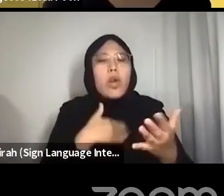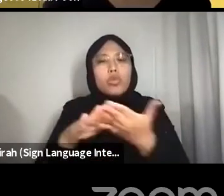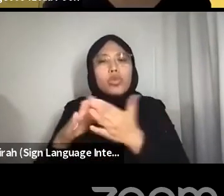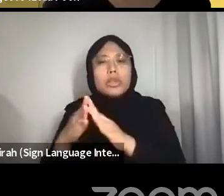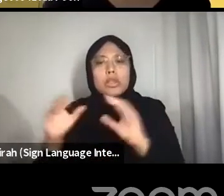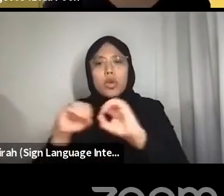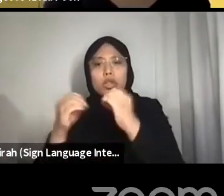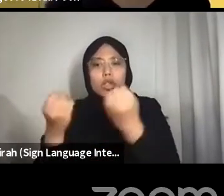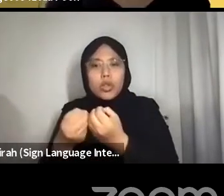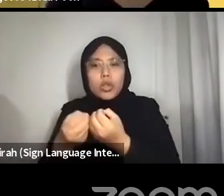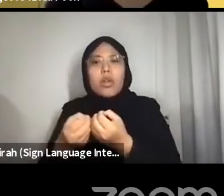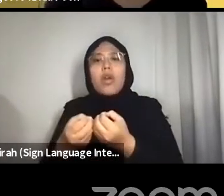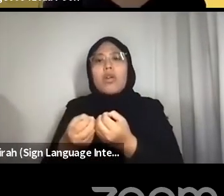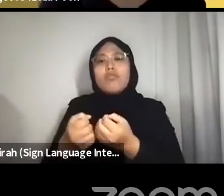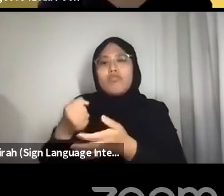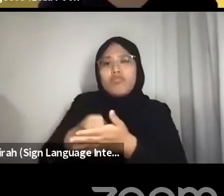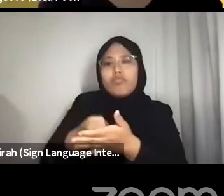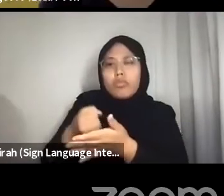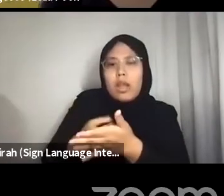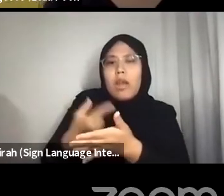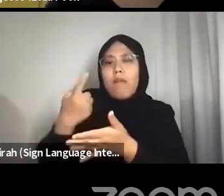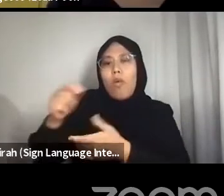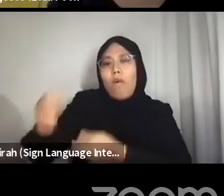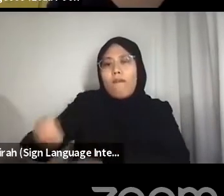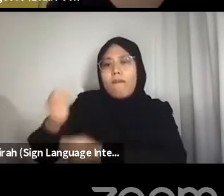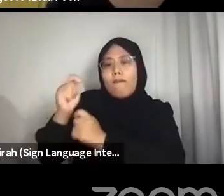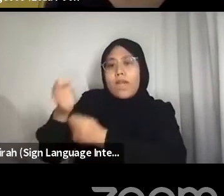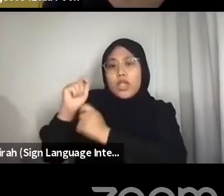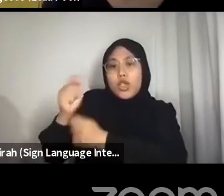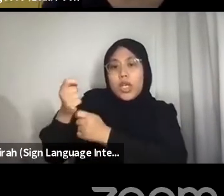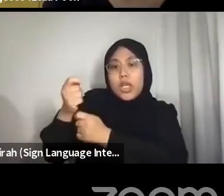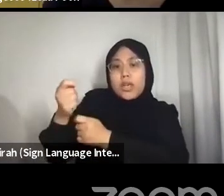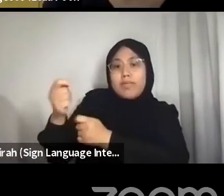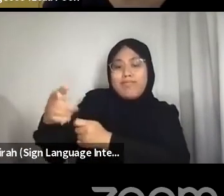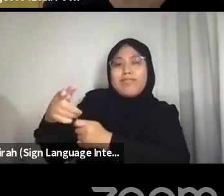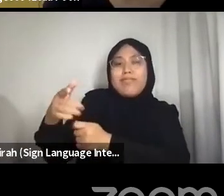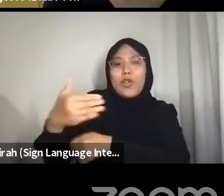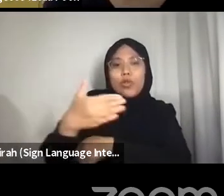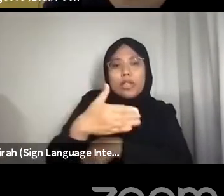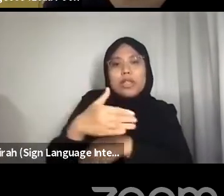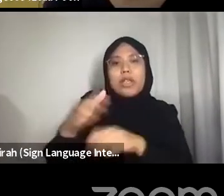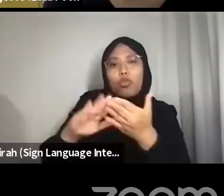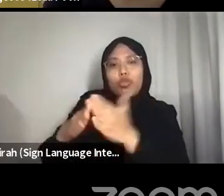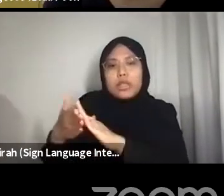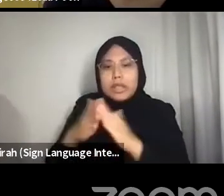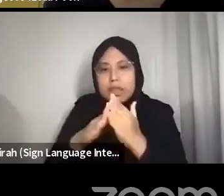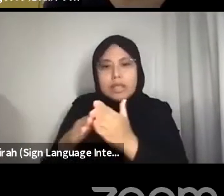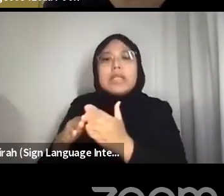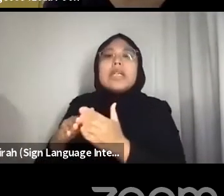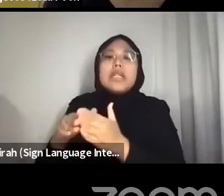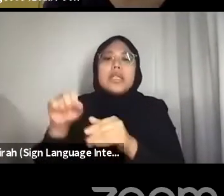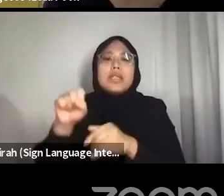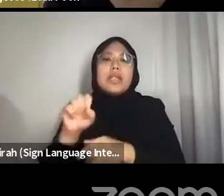to participate in and benefit from unavoidable surrounding development and urbanisation.